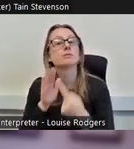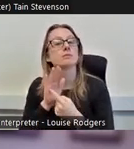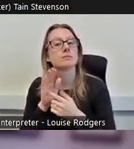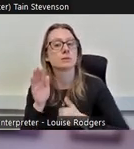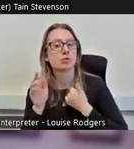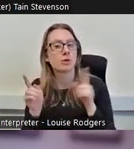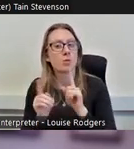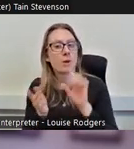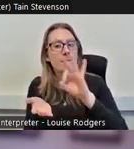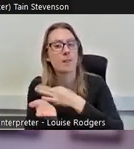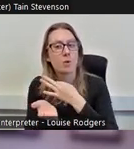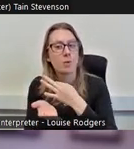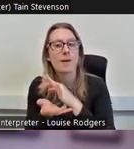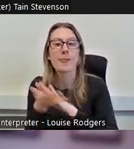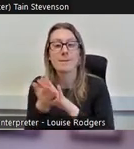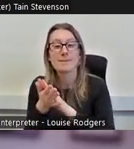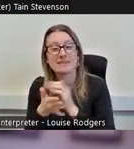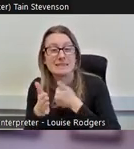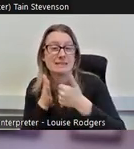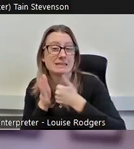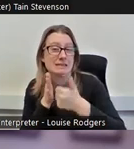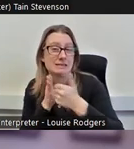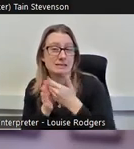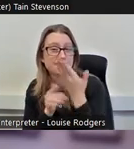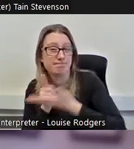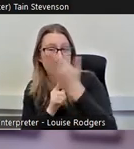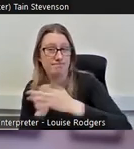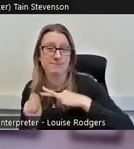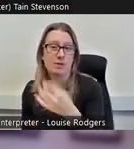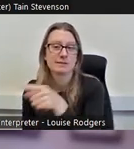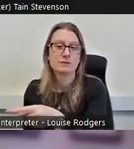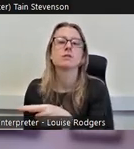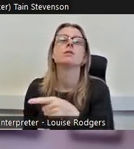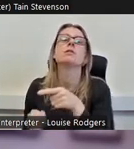which are high intensity volunteering, and then kind of inverse to the opposite of that